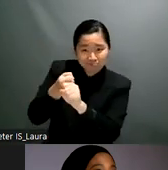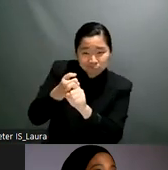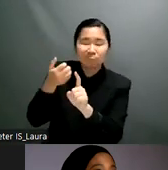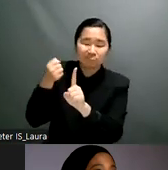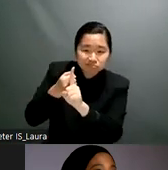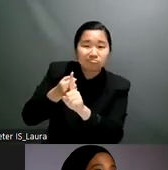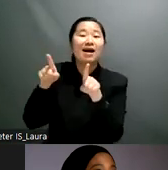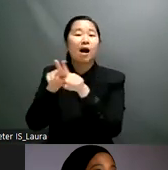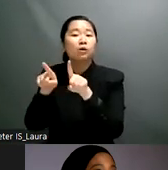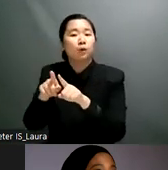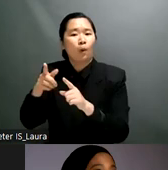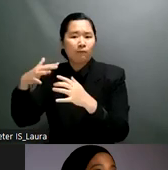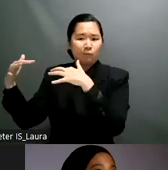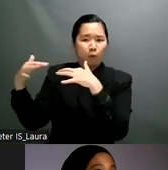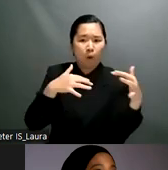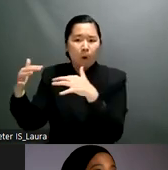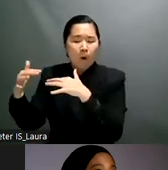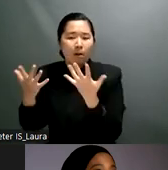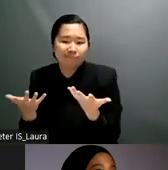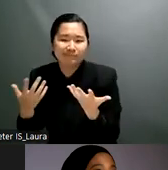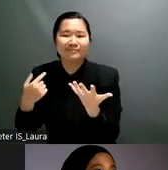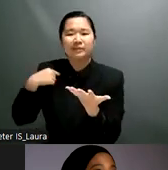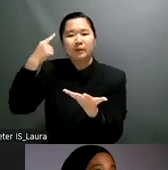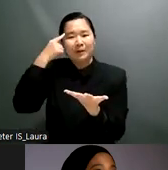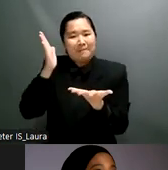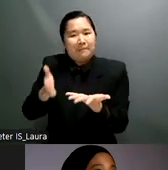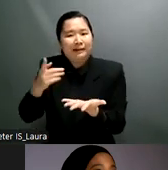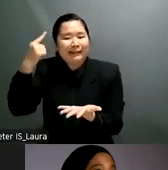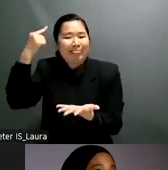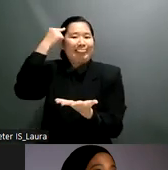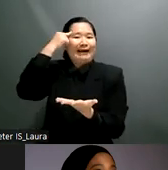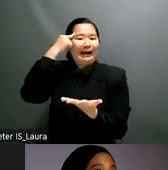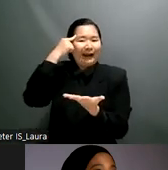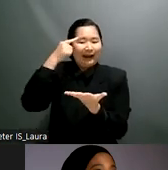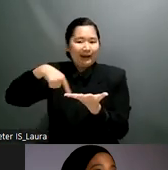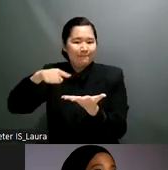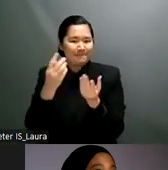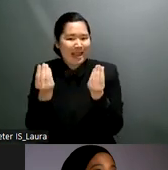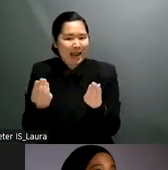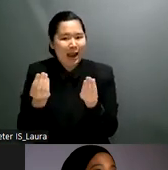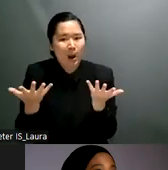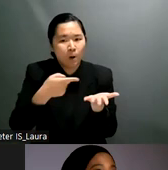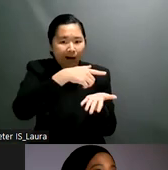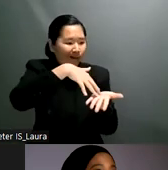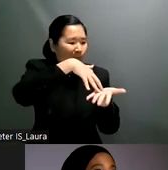made institution fancy and like for example having a park in the garden of the institution that is